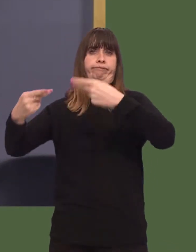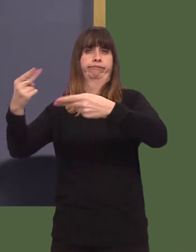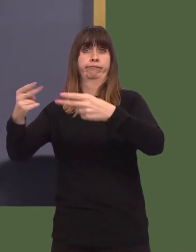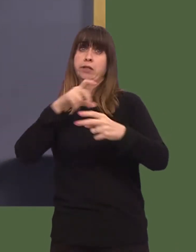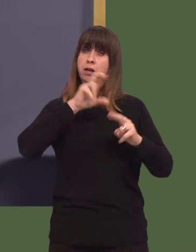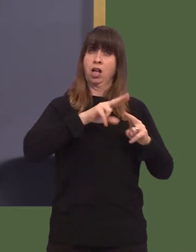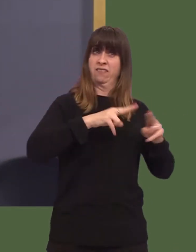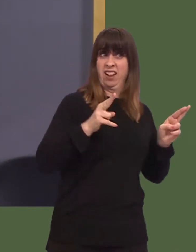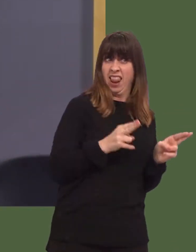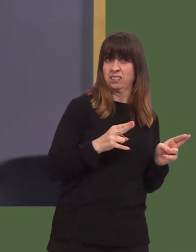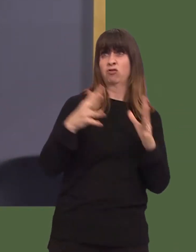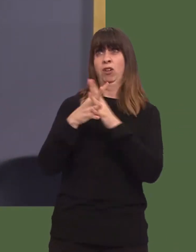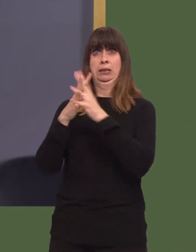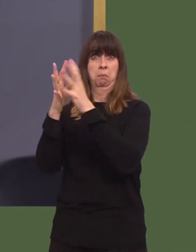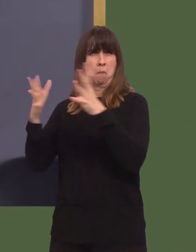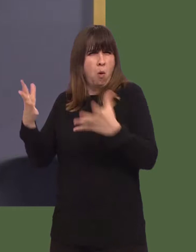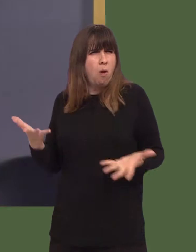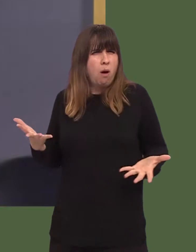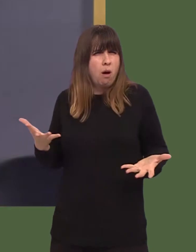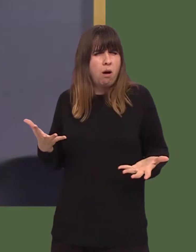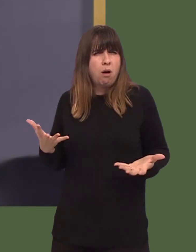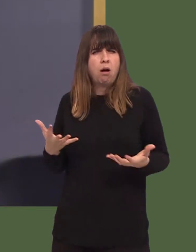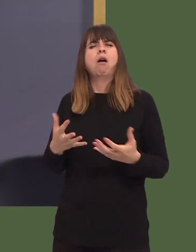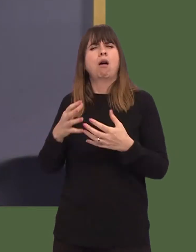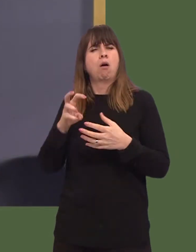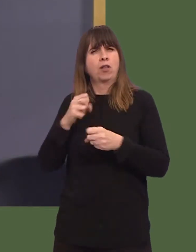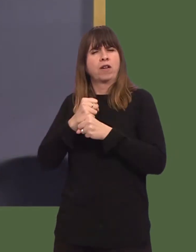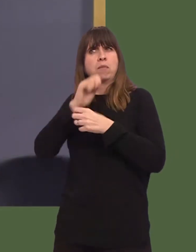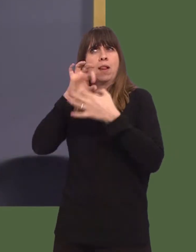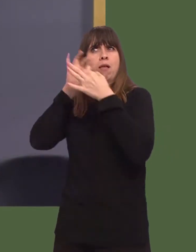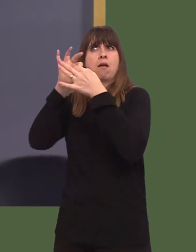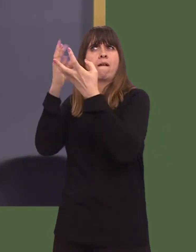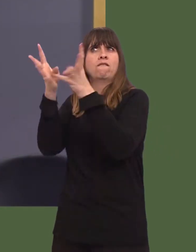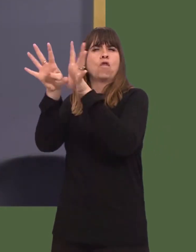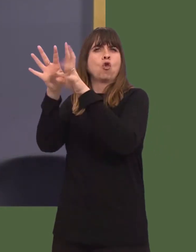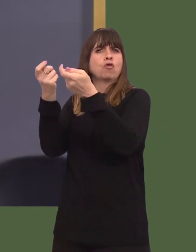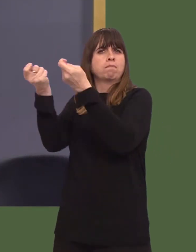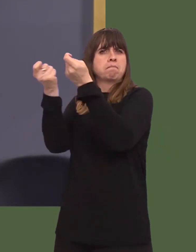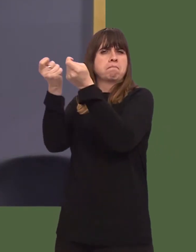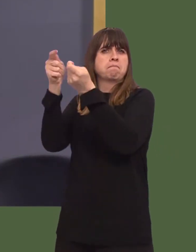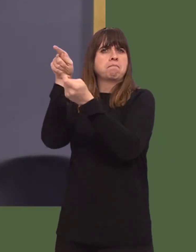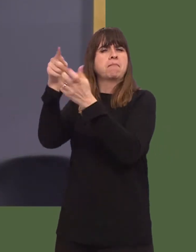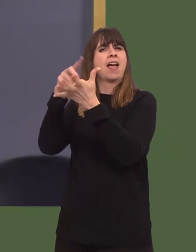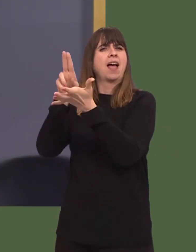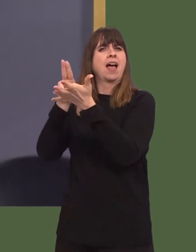How, therefore, do you propose that the Welsh Government should engage with Wrexham town centre forum steering group, whose chair, Andrew Atkinson, has said that itís time